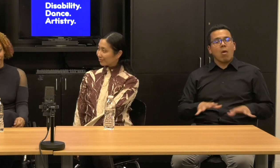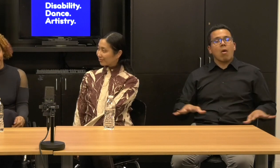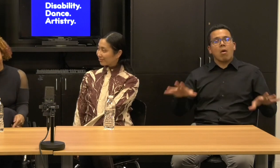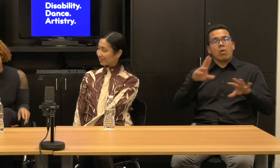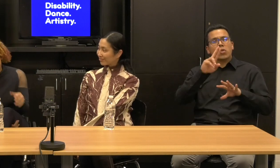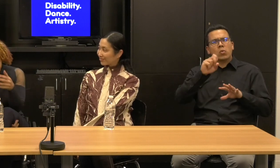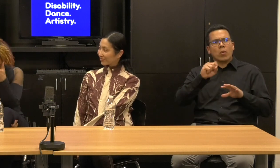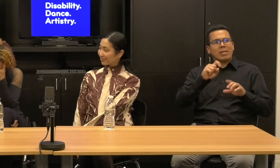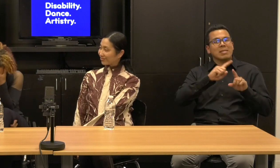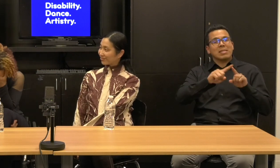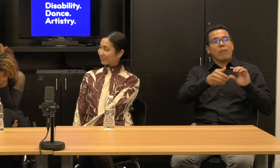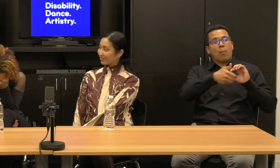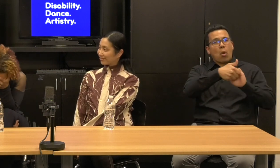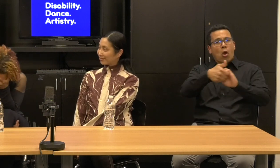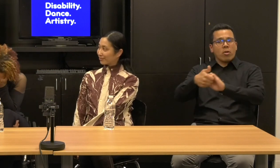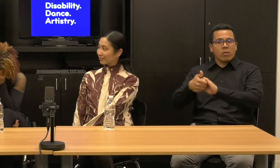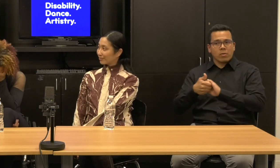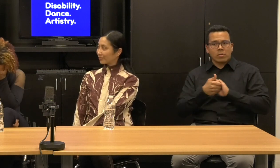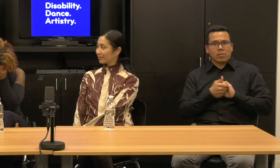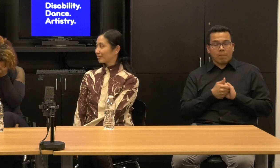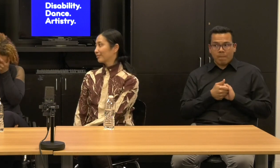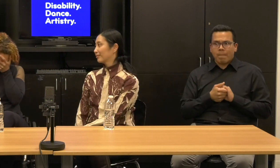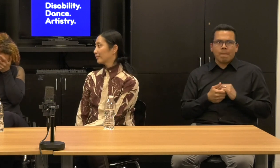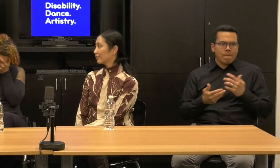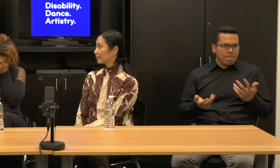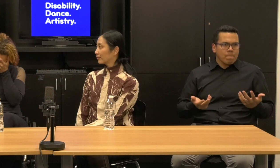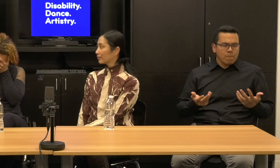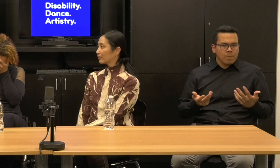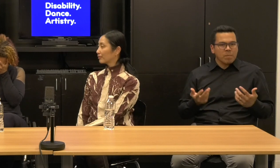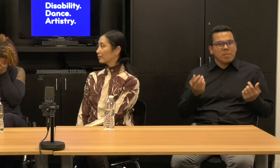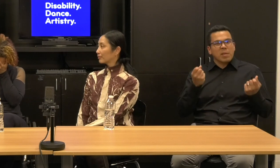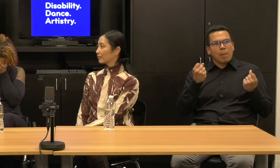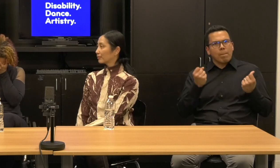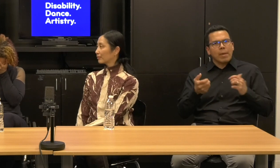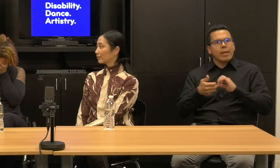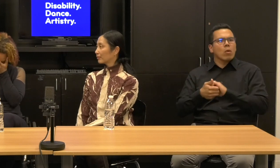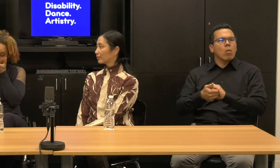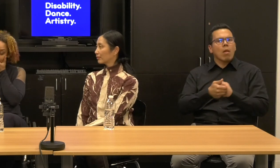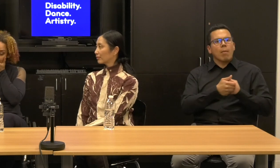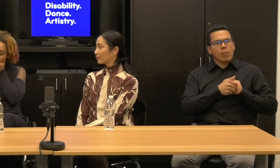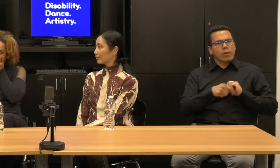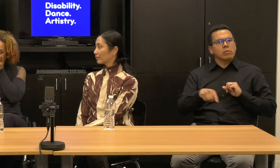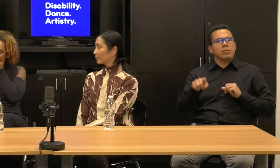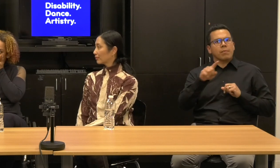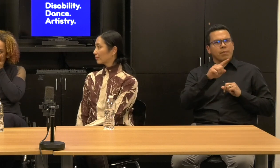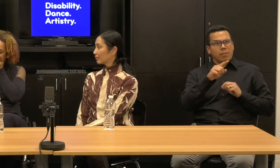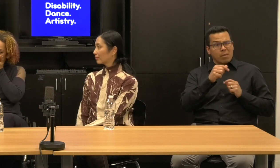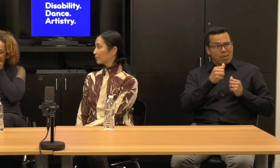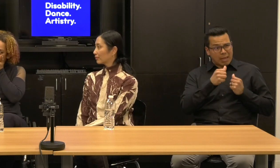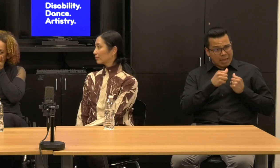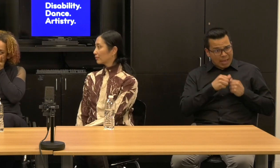So yeah, I mean so many of the collaborators actually I are, are any of the, the main collaborators